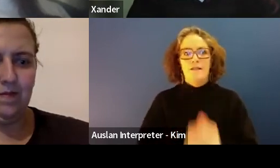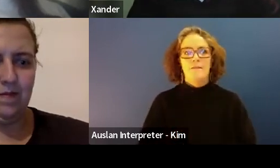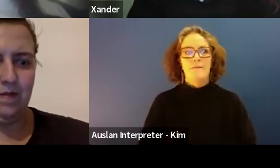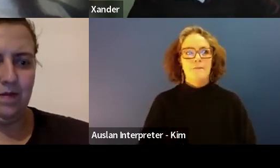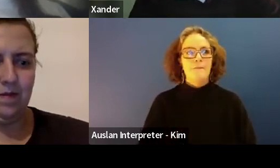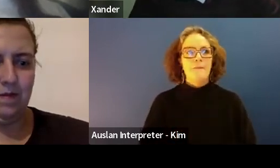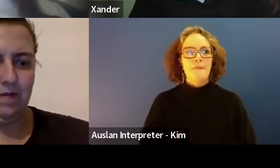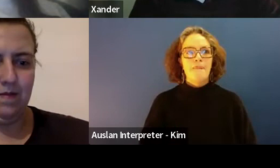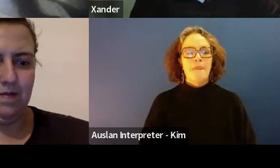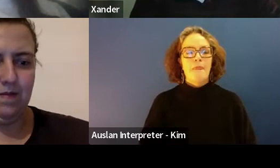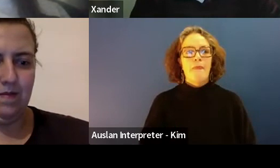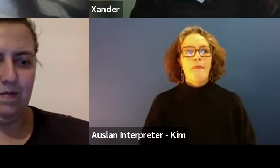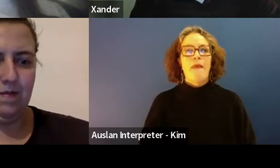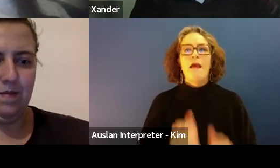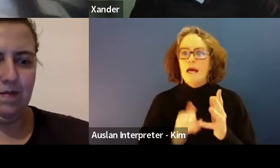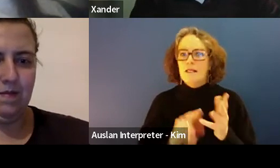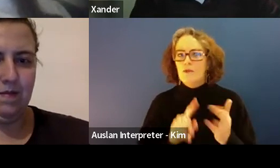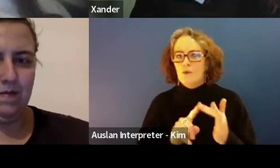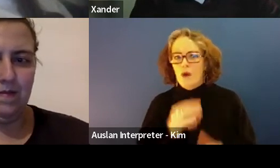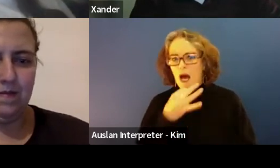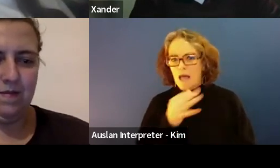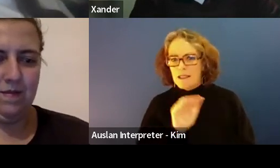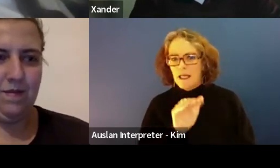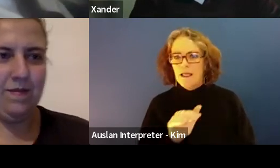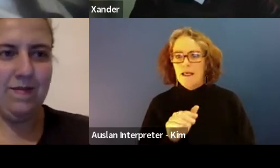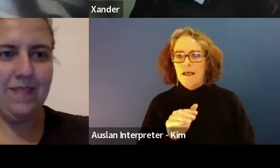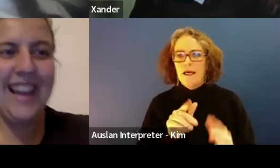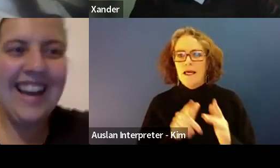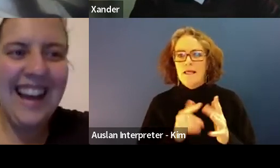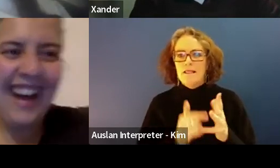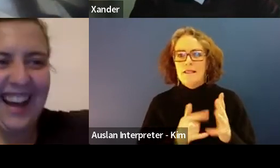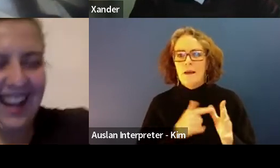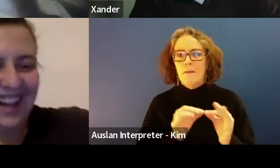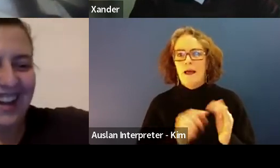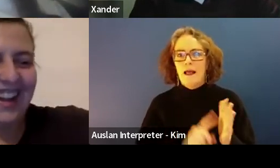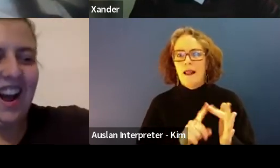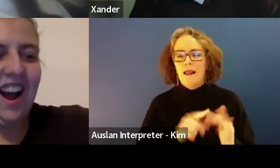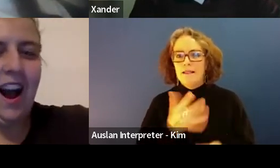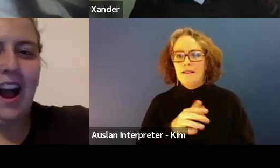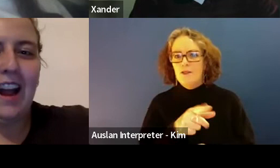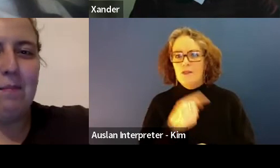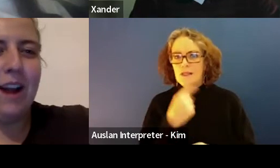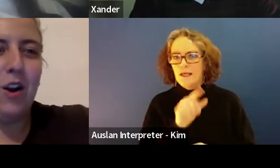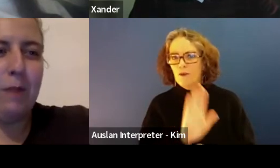Did you share what your favorites school memorable. We did you duck out on that one.